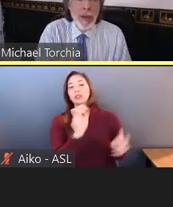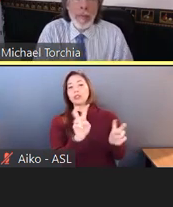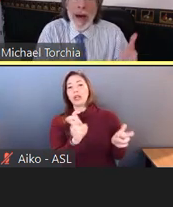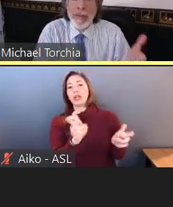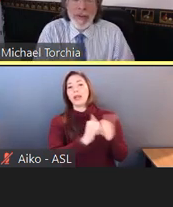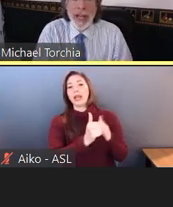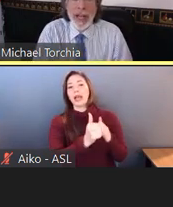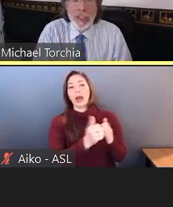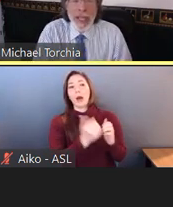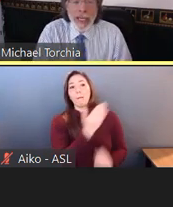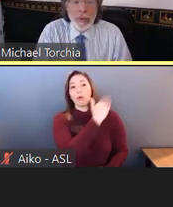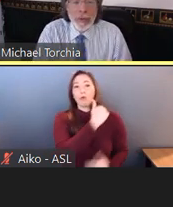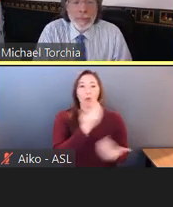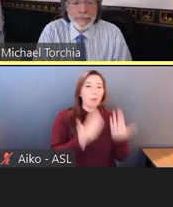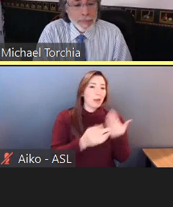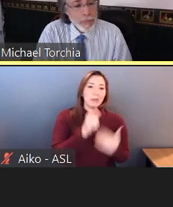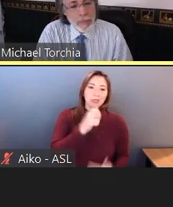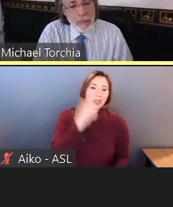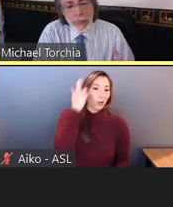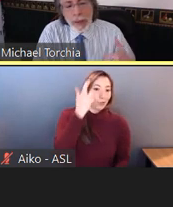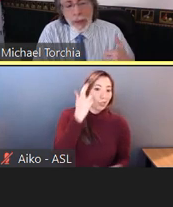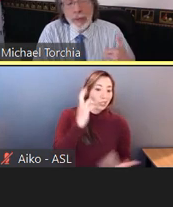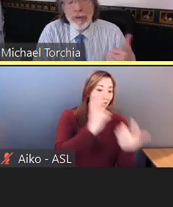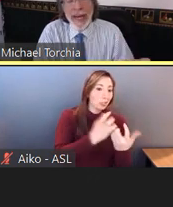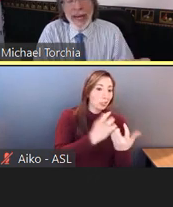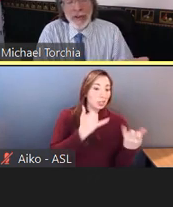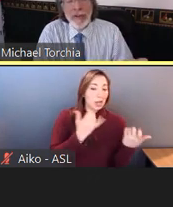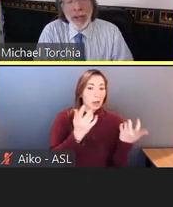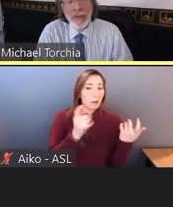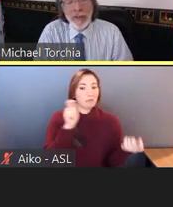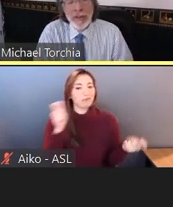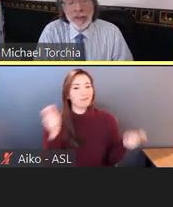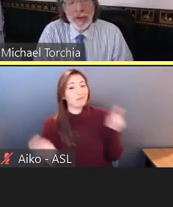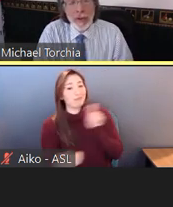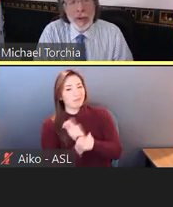Modifying a work schedule, providing devices.